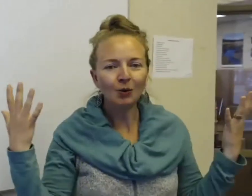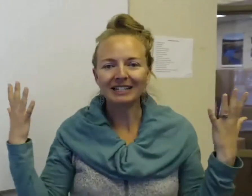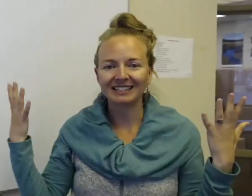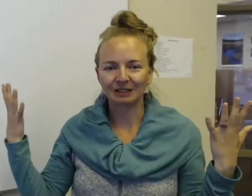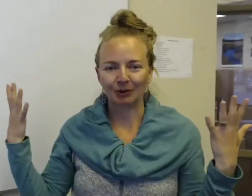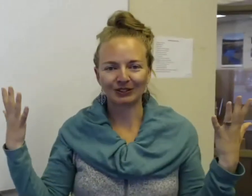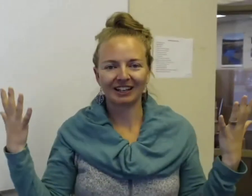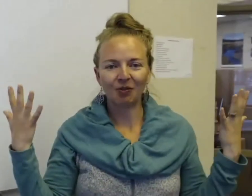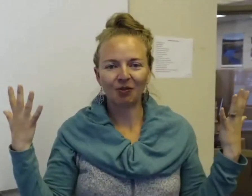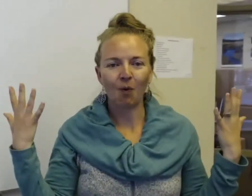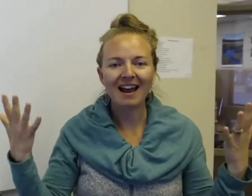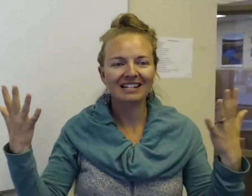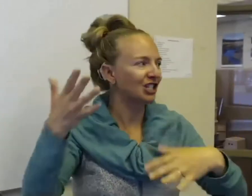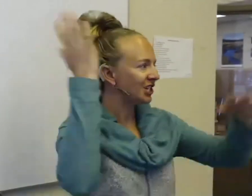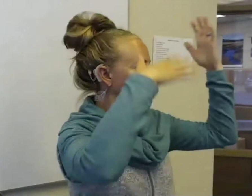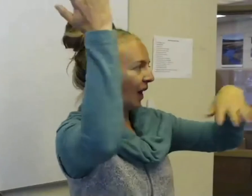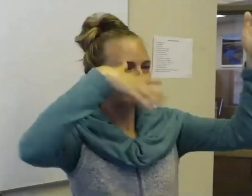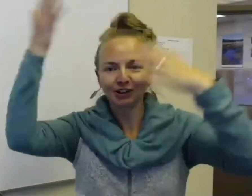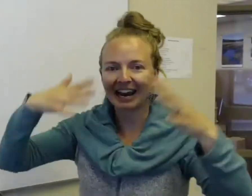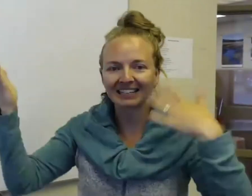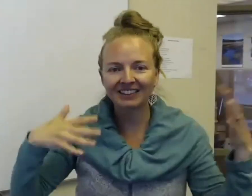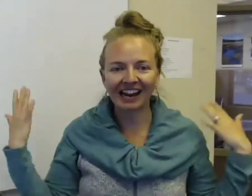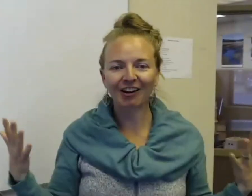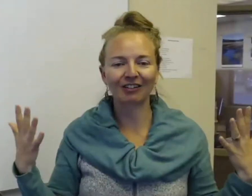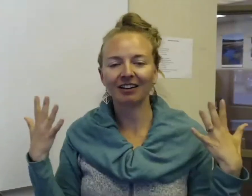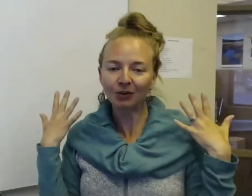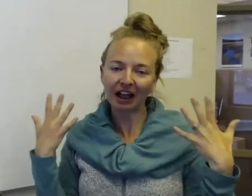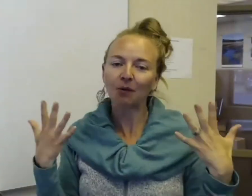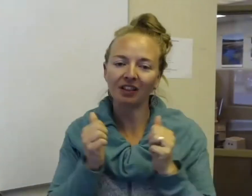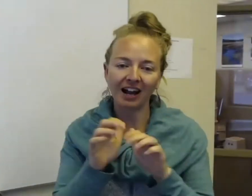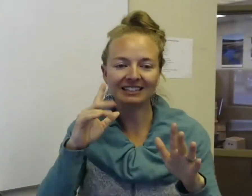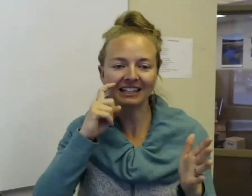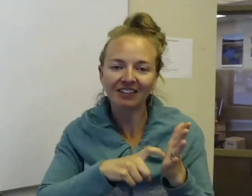is this person and why is she just flapping her hands in the air, without realizing that